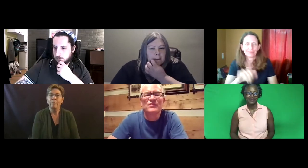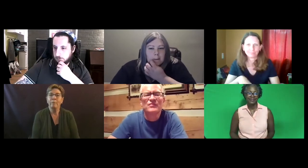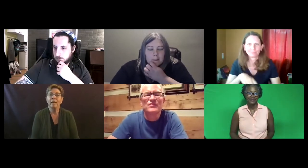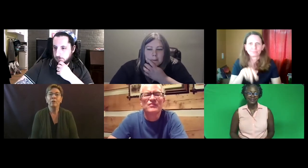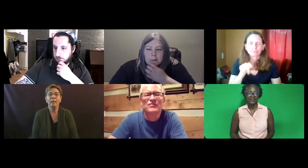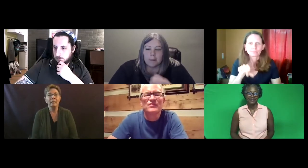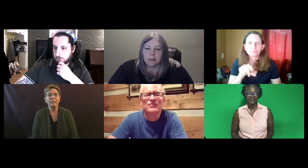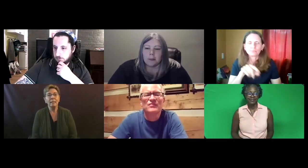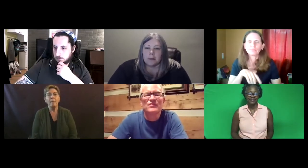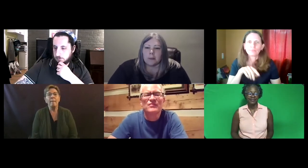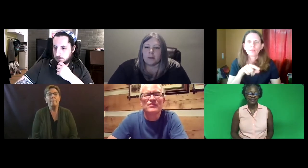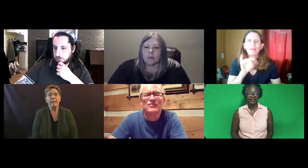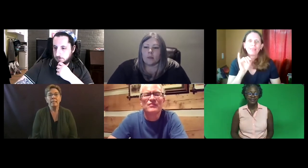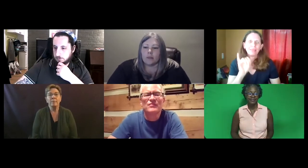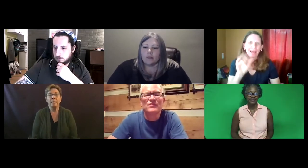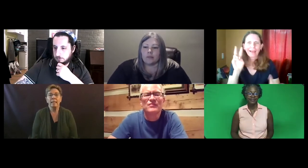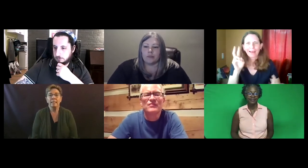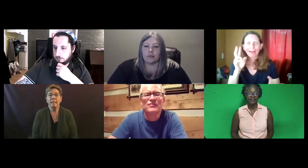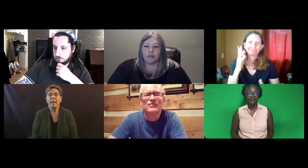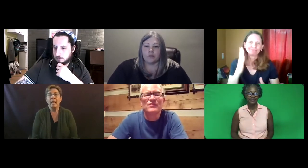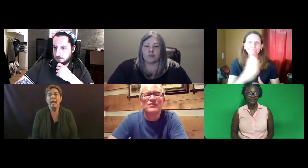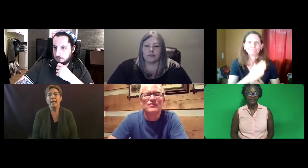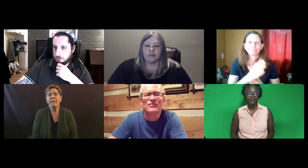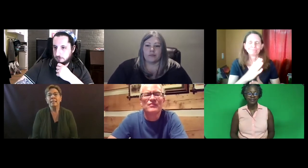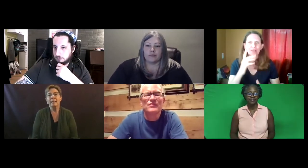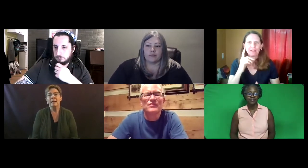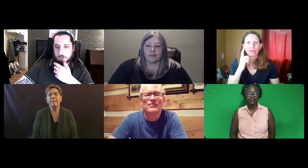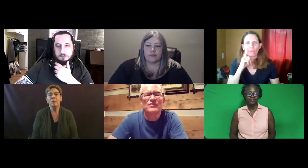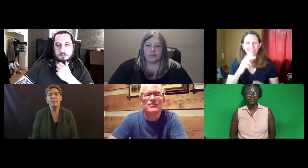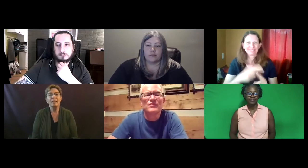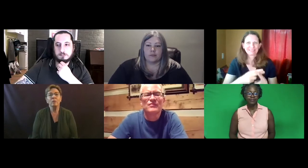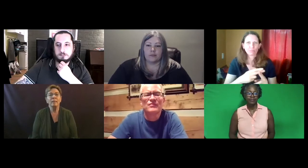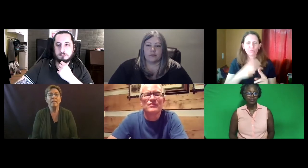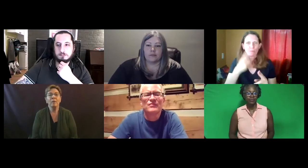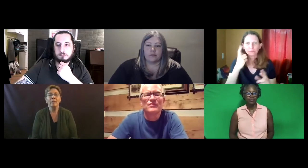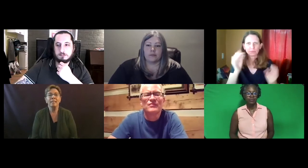That was an intermediary step.